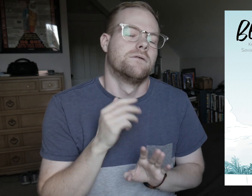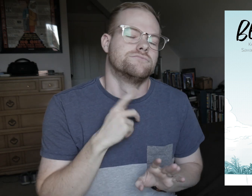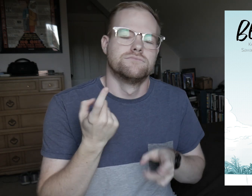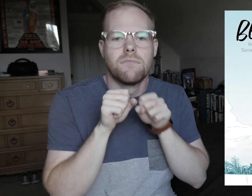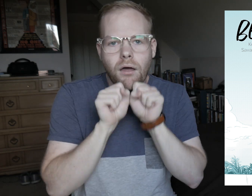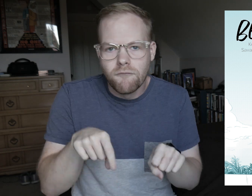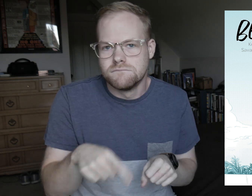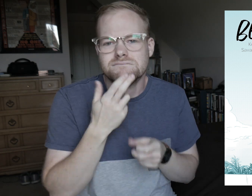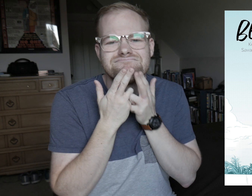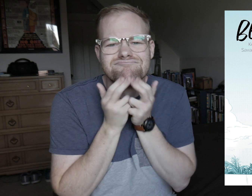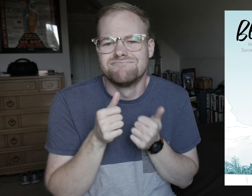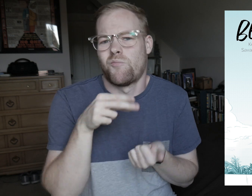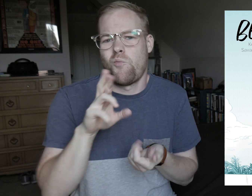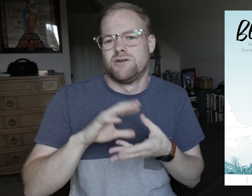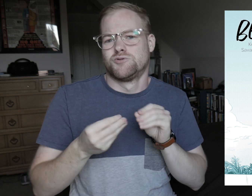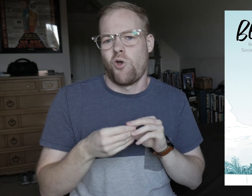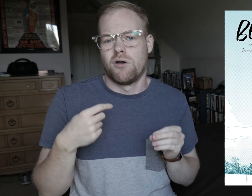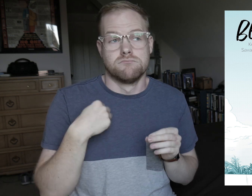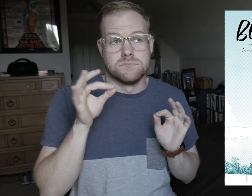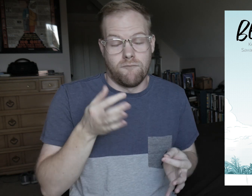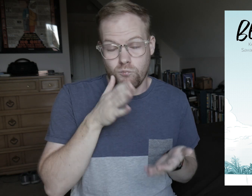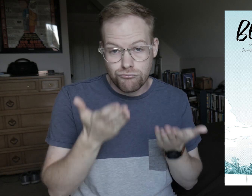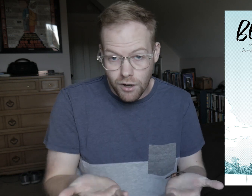I just love this cute queer story, and definitely would recommend it.